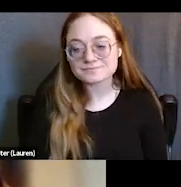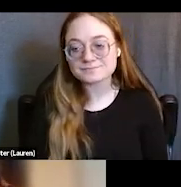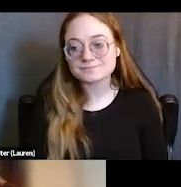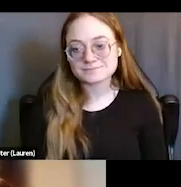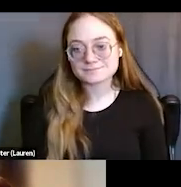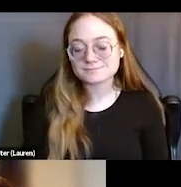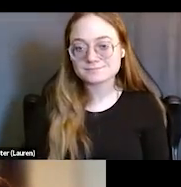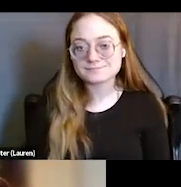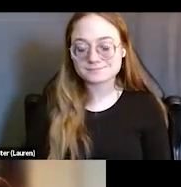Excuse me.